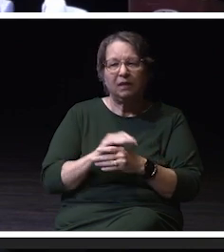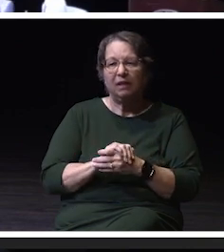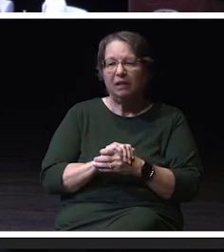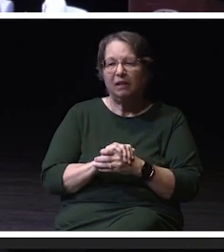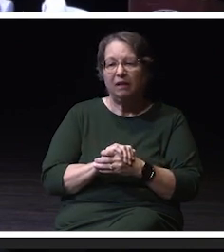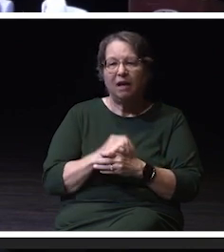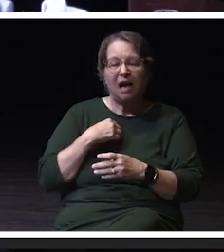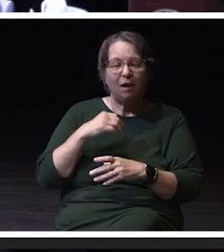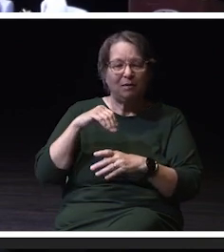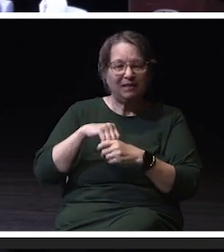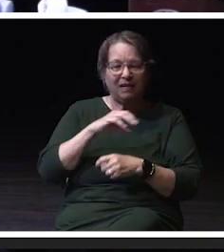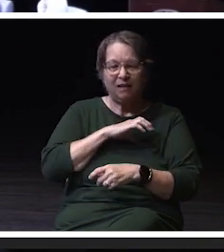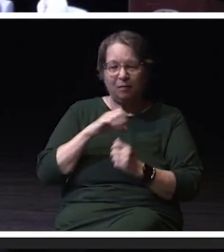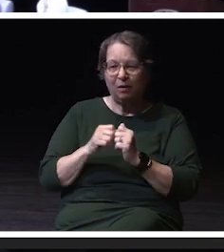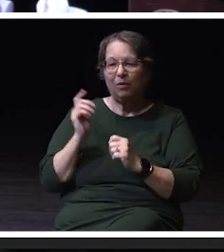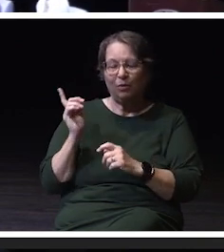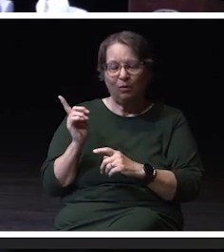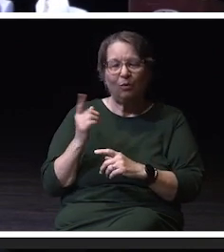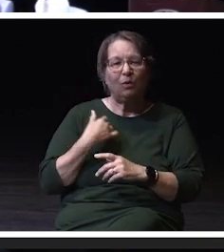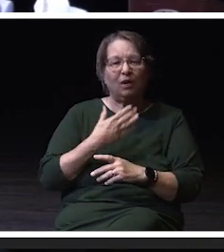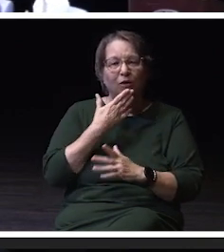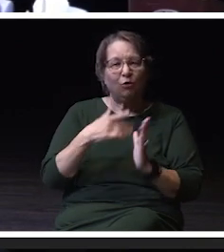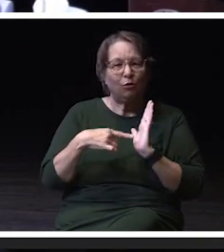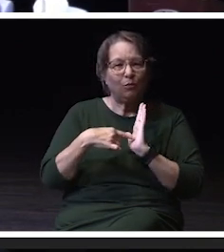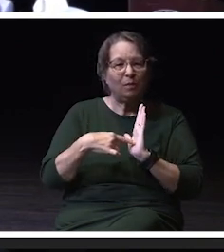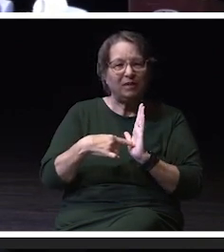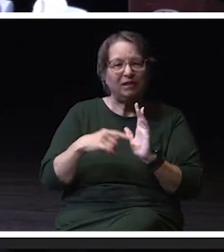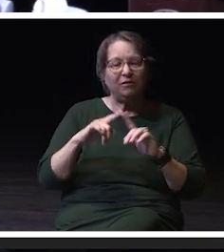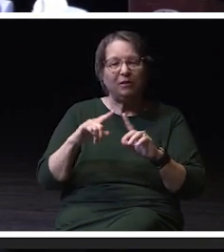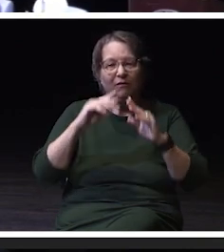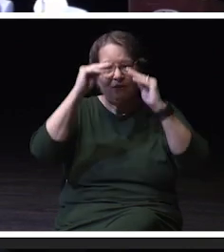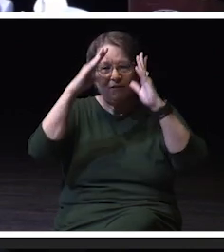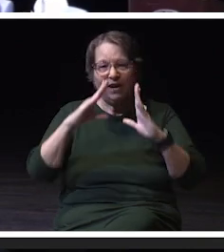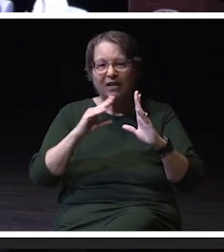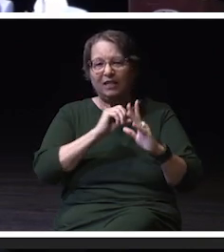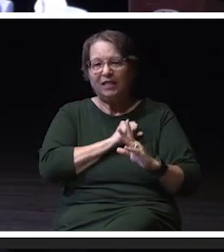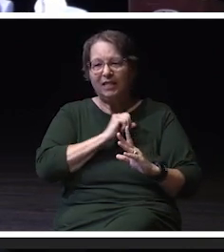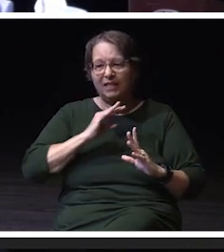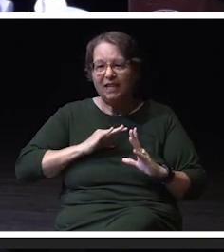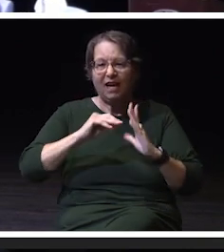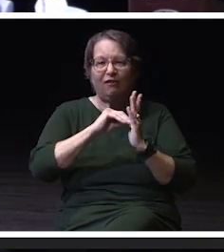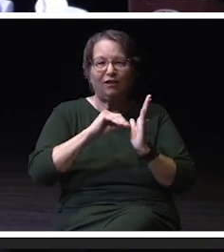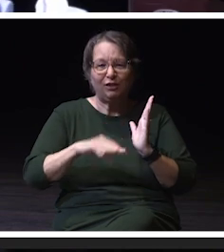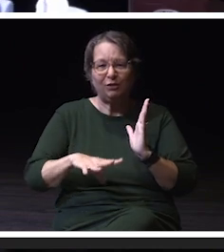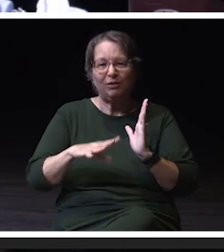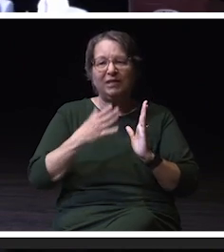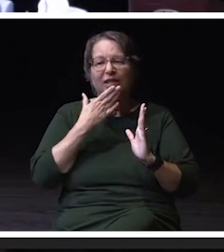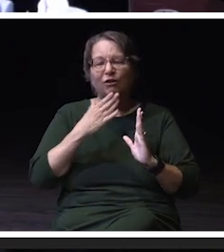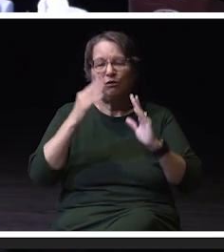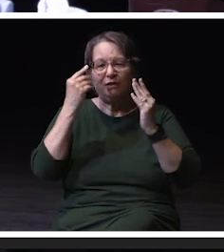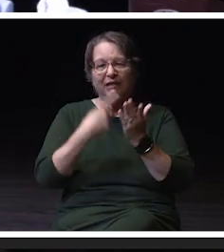with you. We had great representation from faculty, staff and students and some fantastic conversations. How we can move forward,